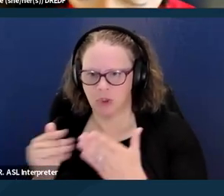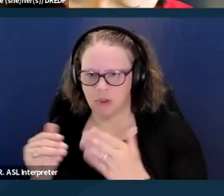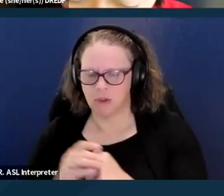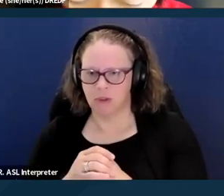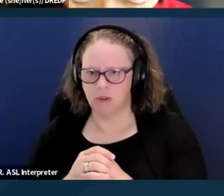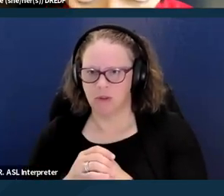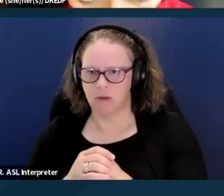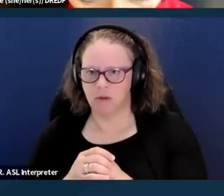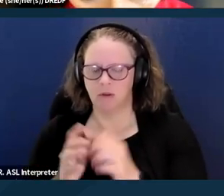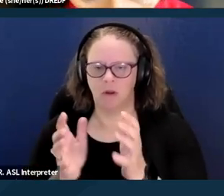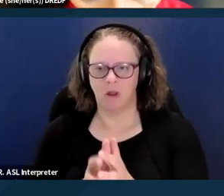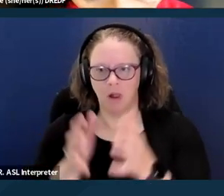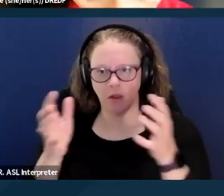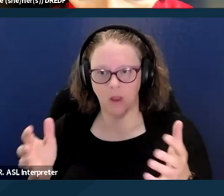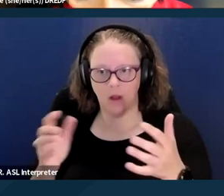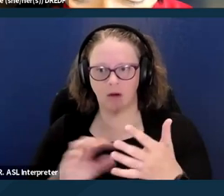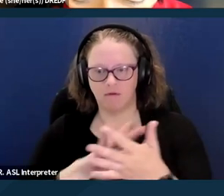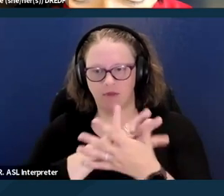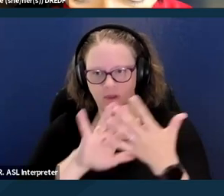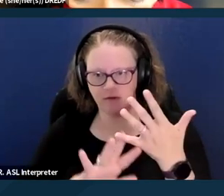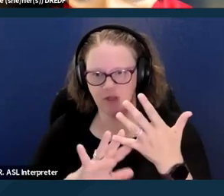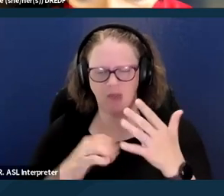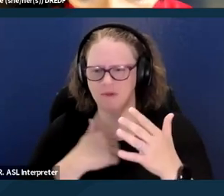A lot of this is, I'm just getting sorry to a, right.